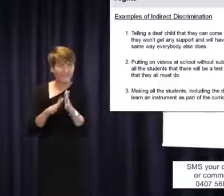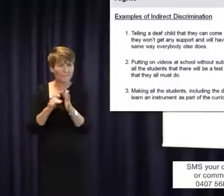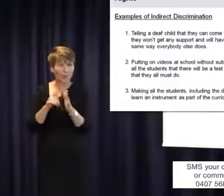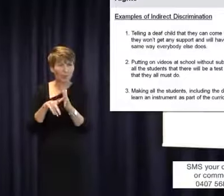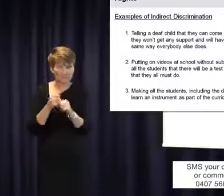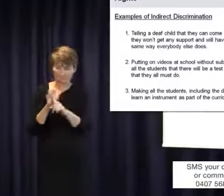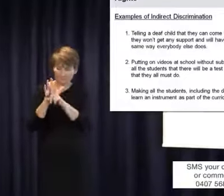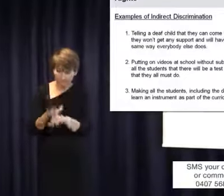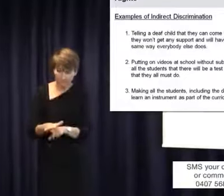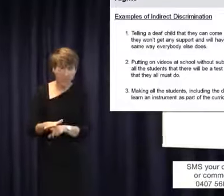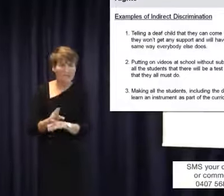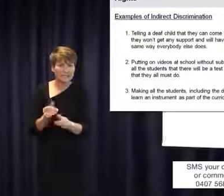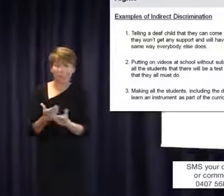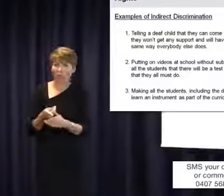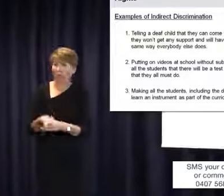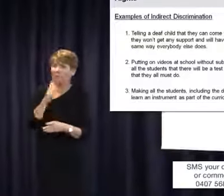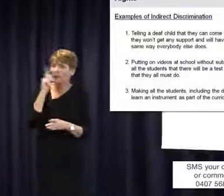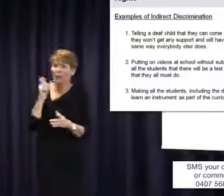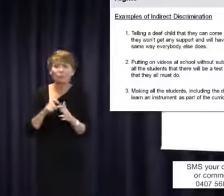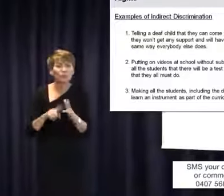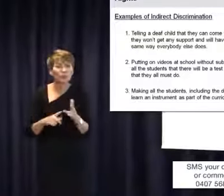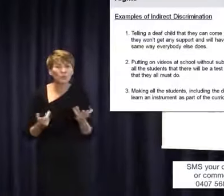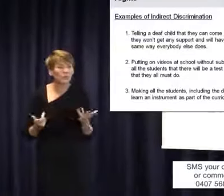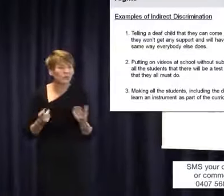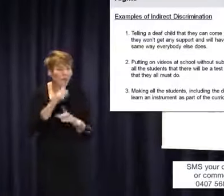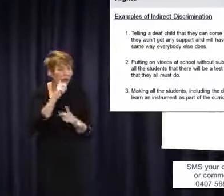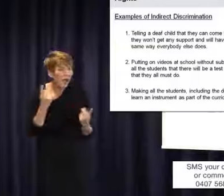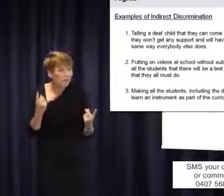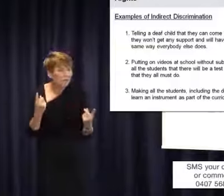can't comply with. So making them do something that they just can't do. It is like telling